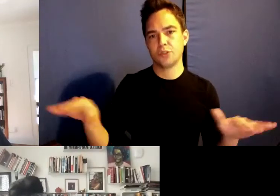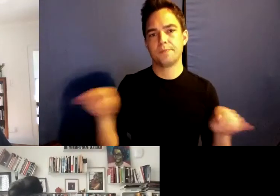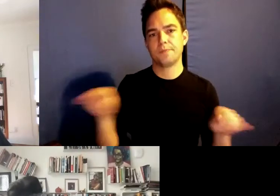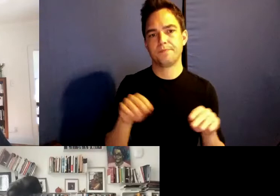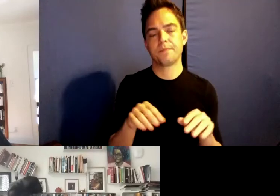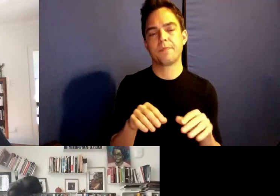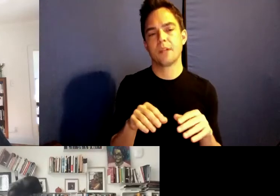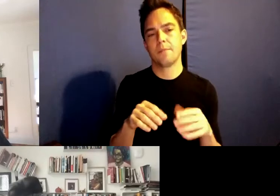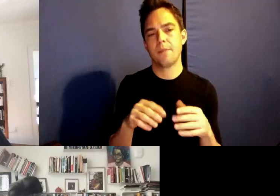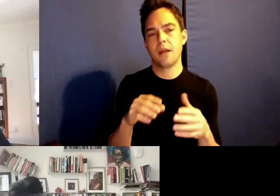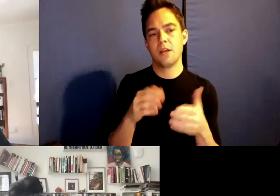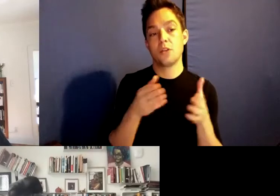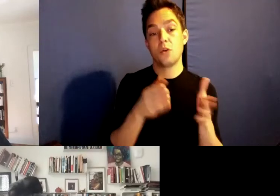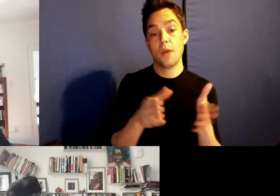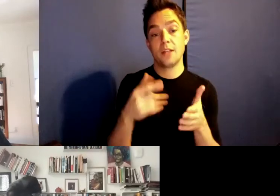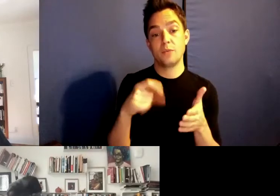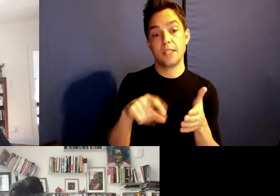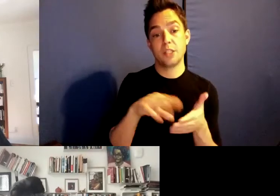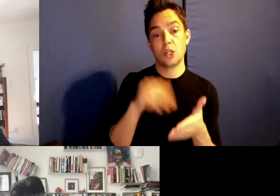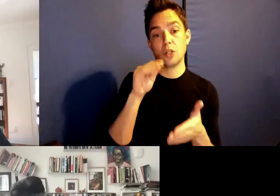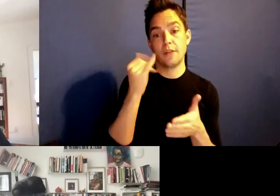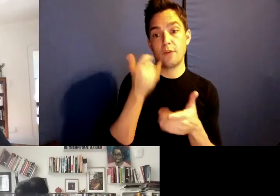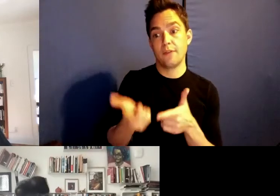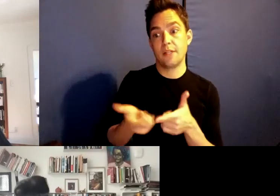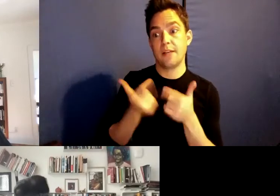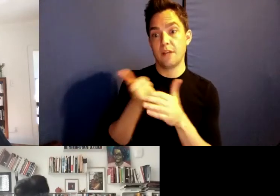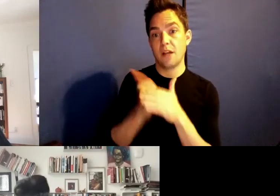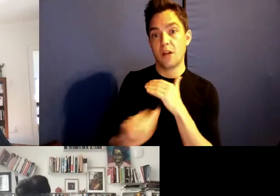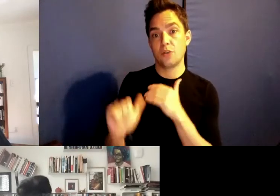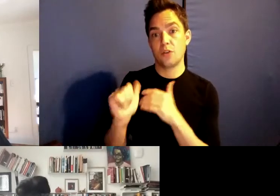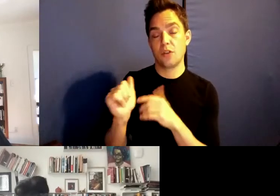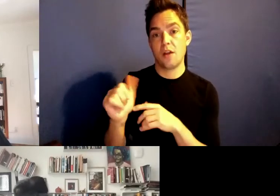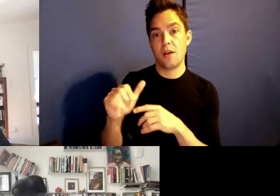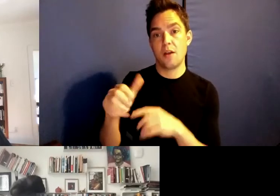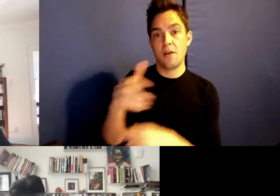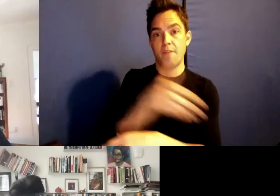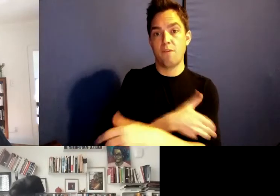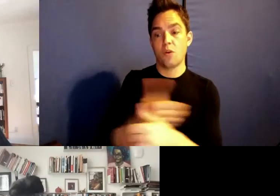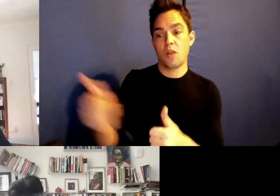Those of us who have lived under the force of colonialism in southern colonialism and